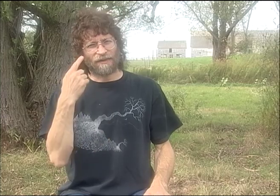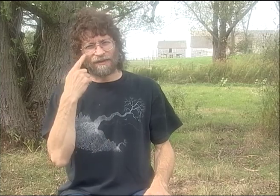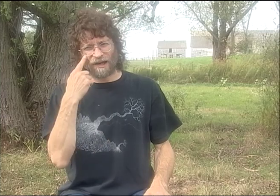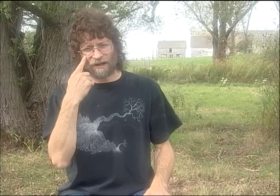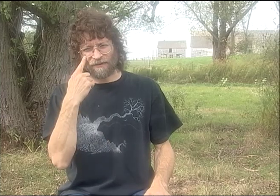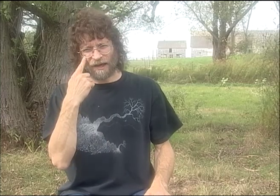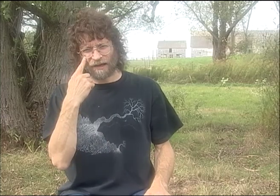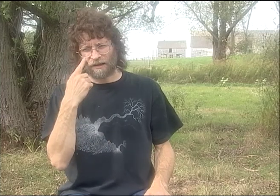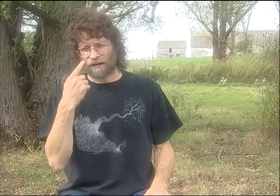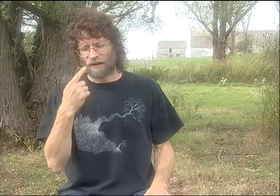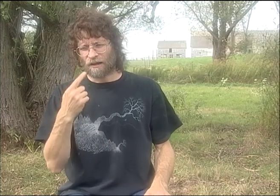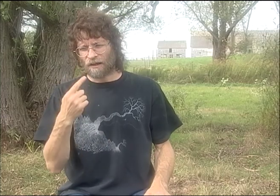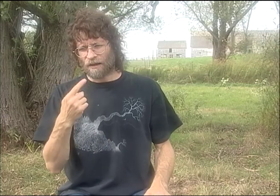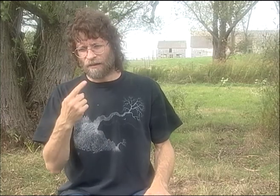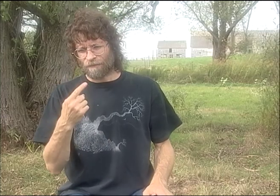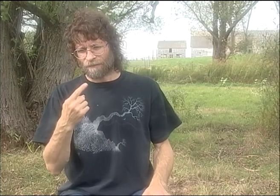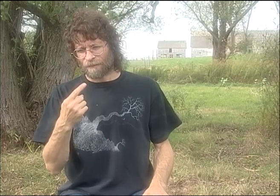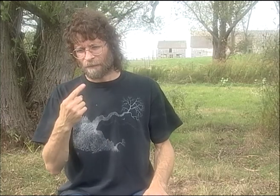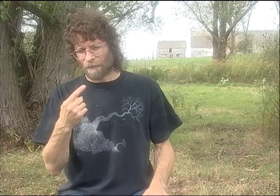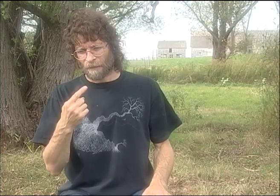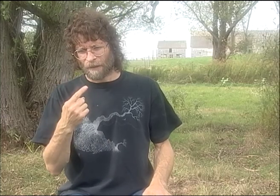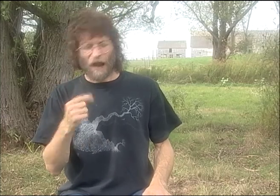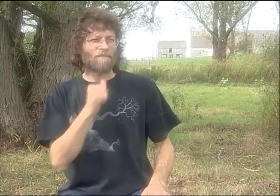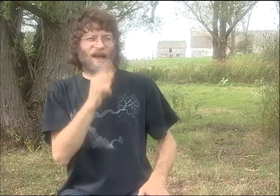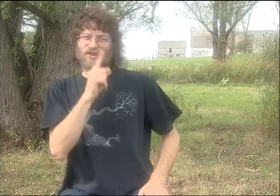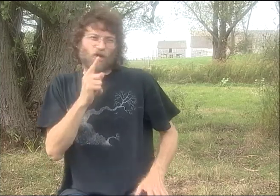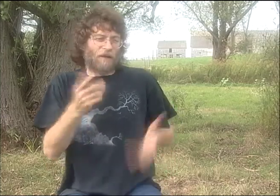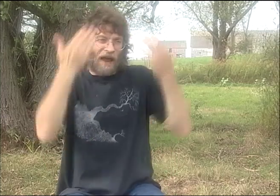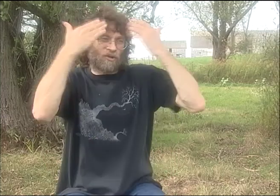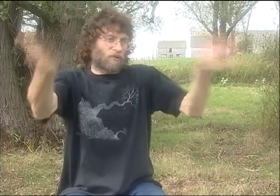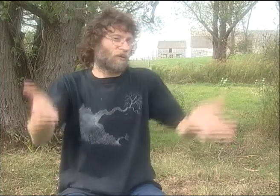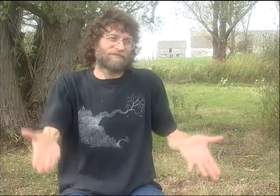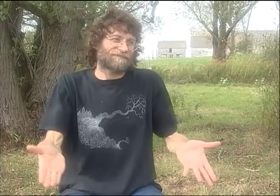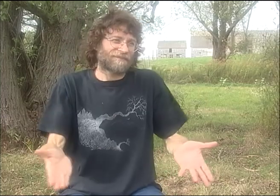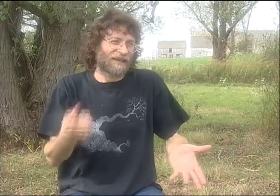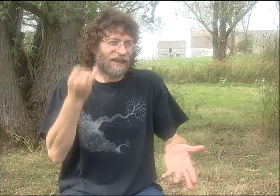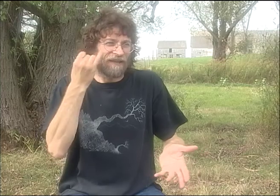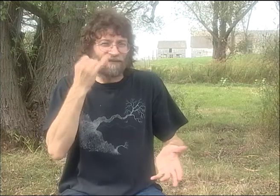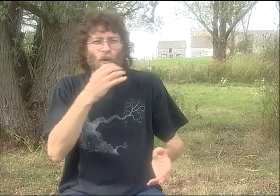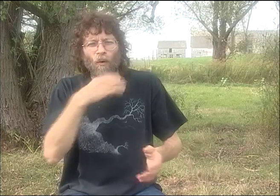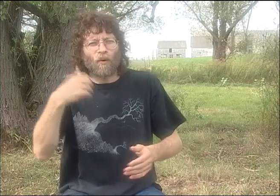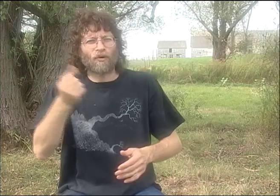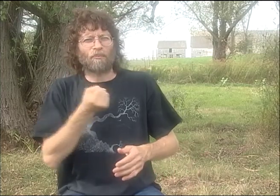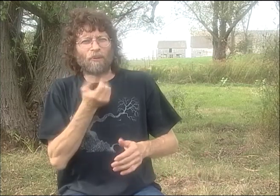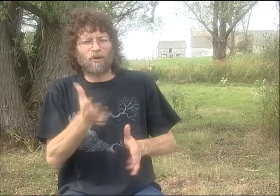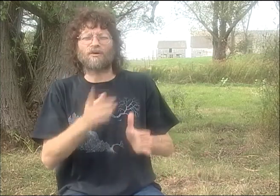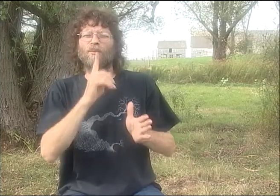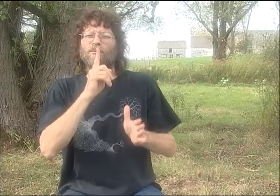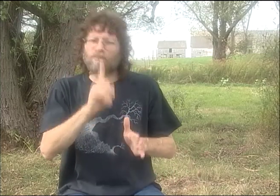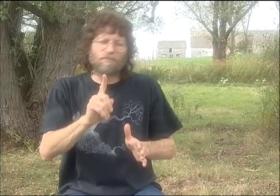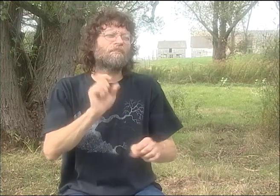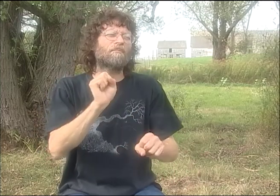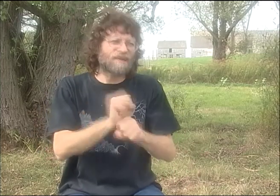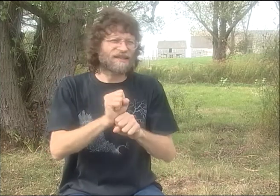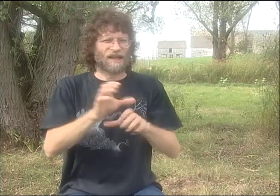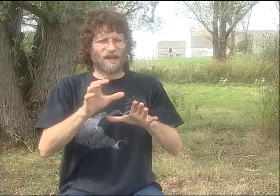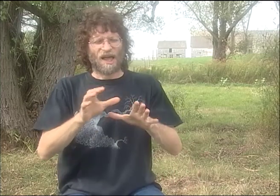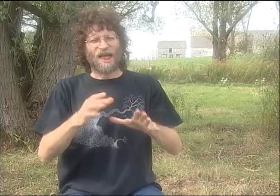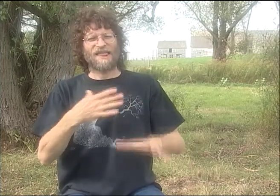OR BY ANY PARTICULAR CONVENTIONS. THEY WERE JUST TRYING TO SHOW IMAGES. AND I THINK, YOU KNOW, AND I'M NOT SURE,